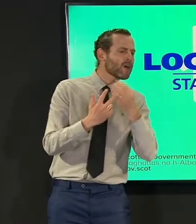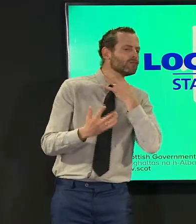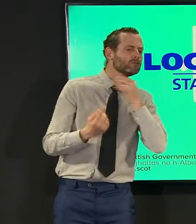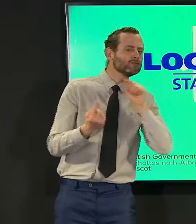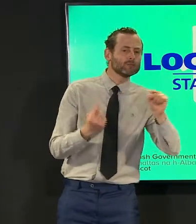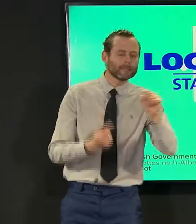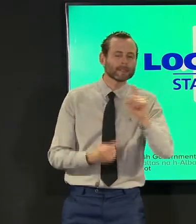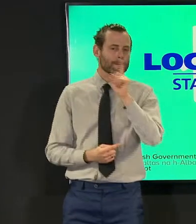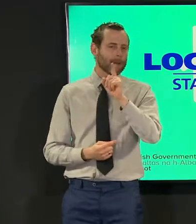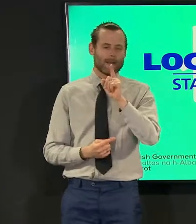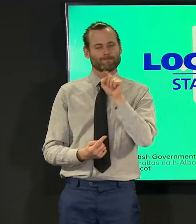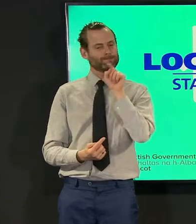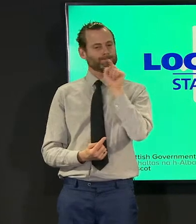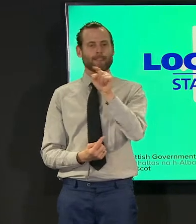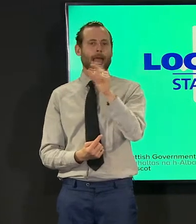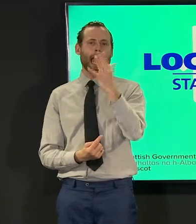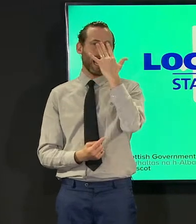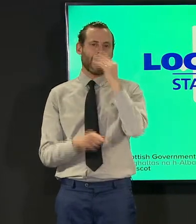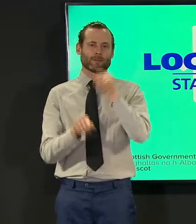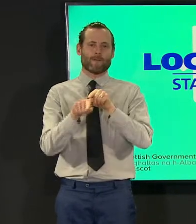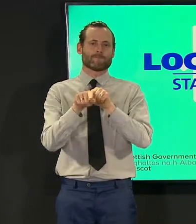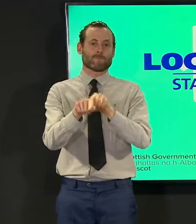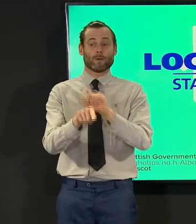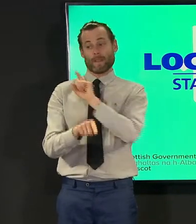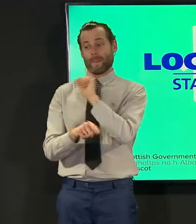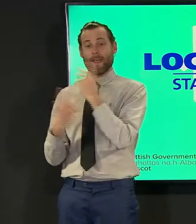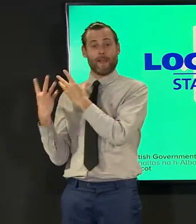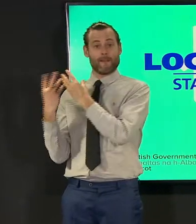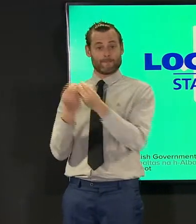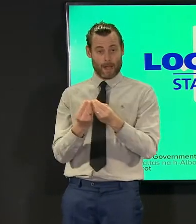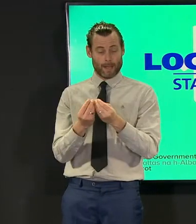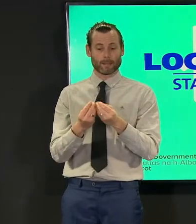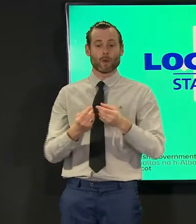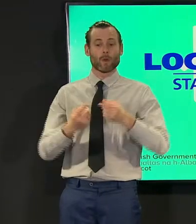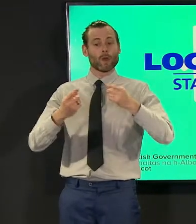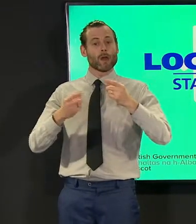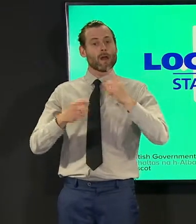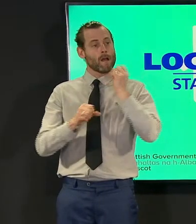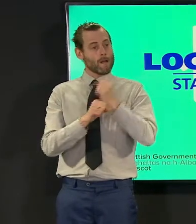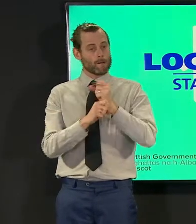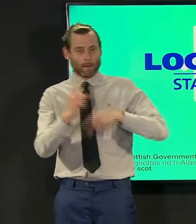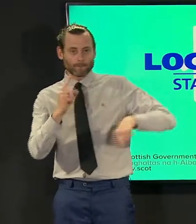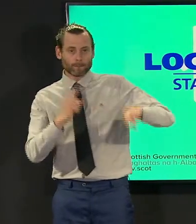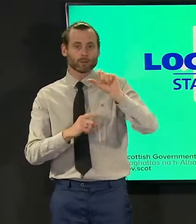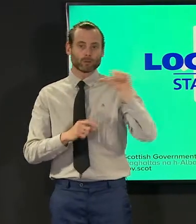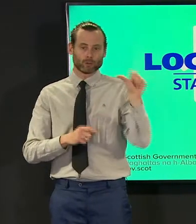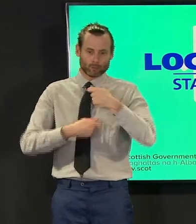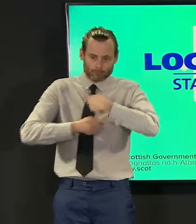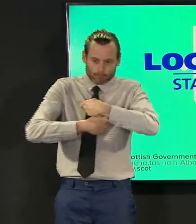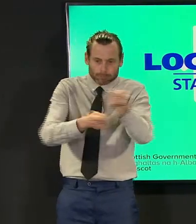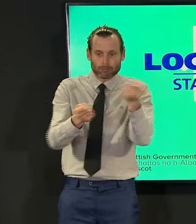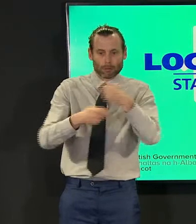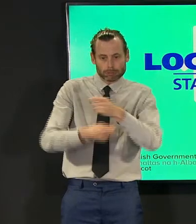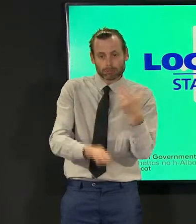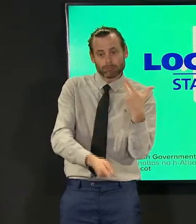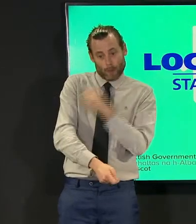basis the jcvi believe that an age-based approach to vaccination is the quickest and most effective